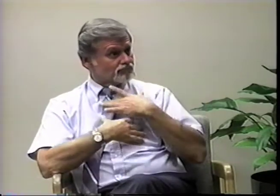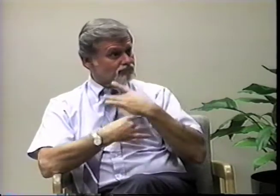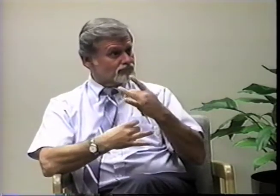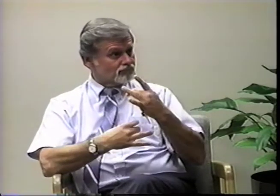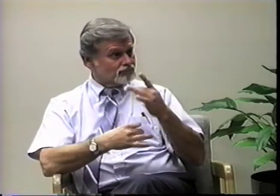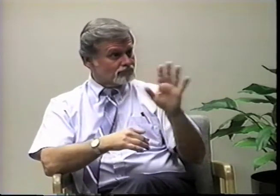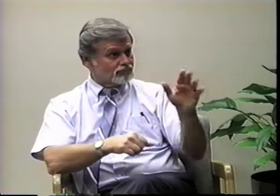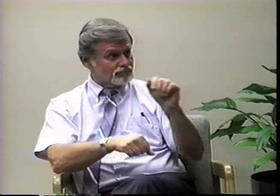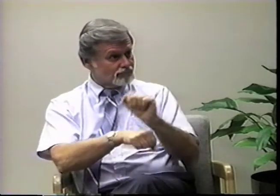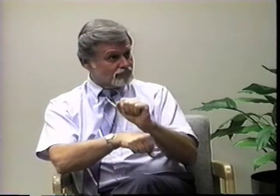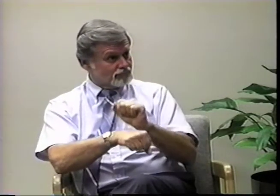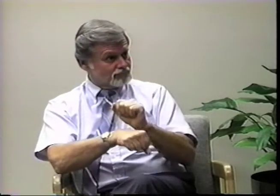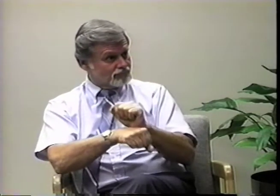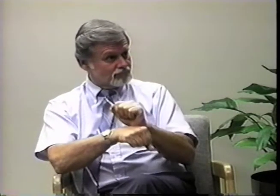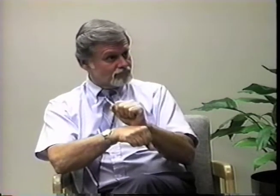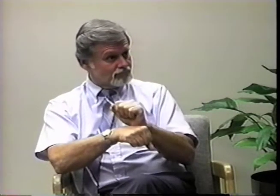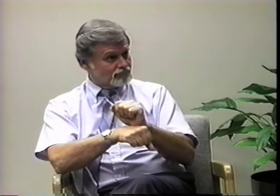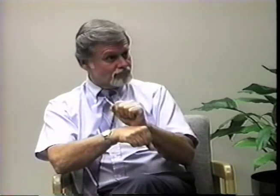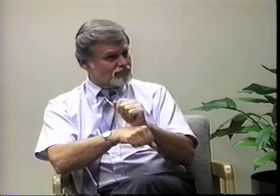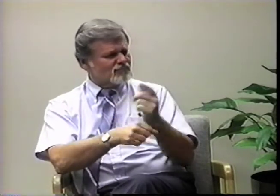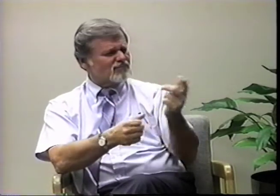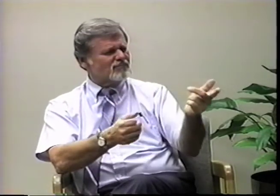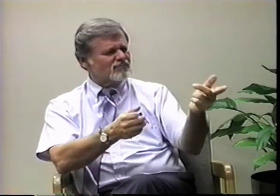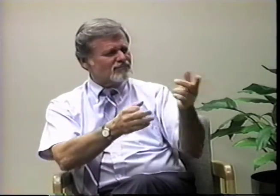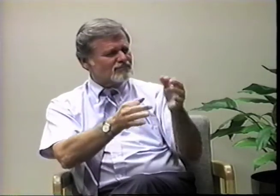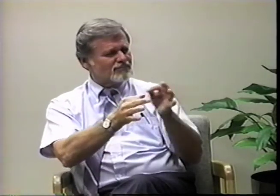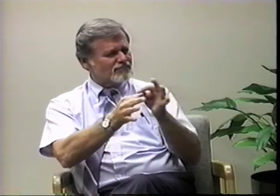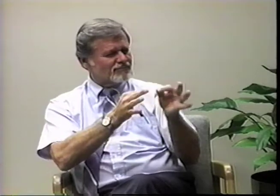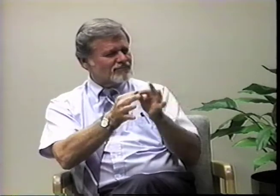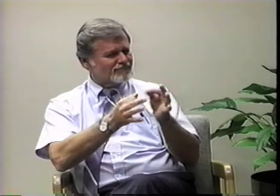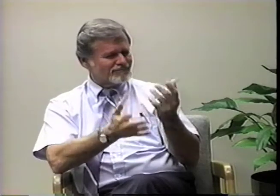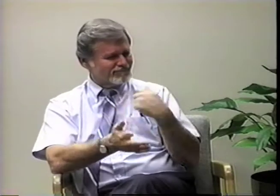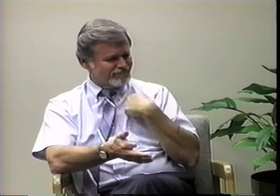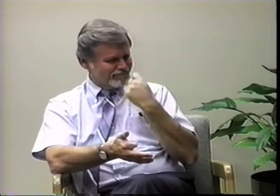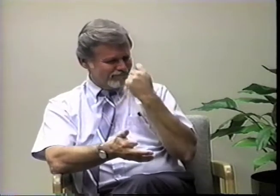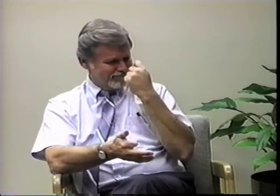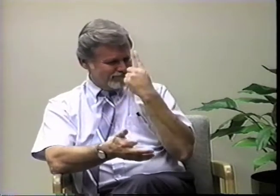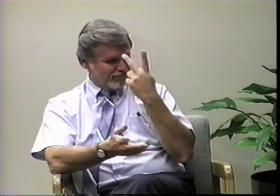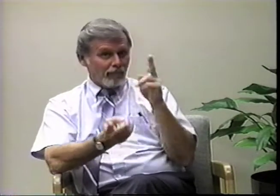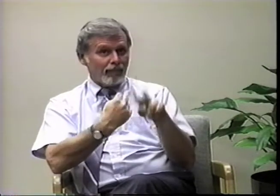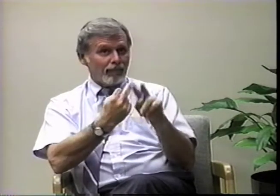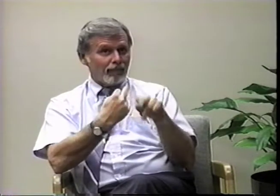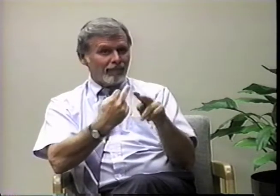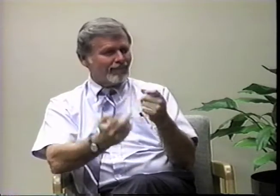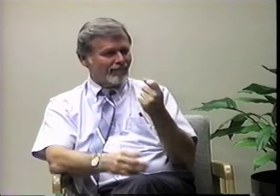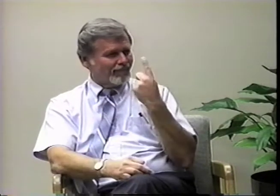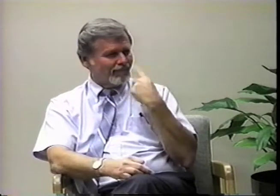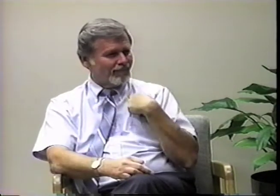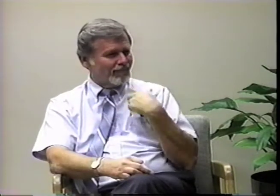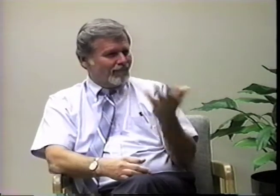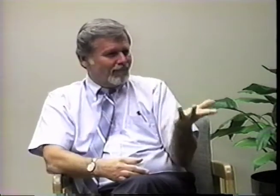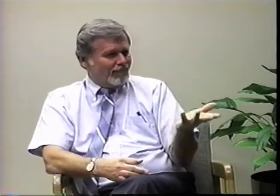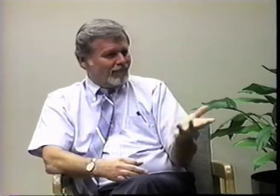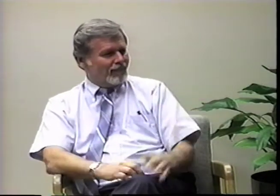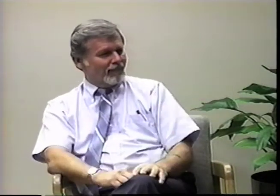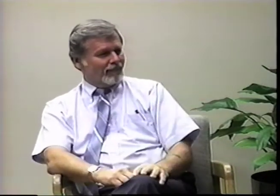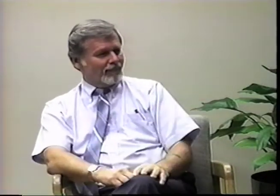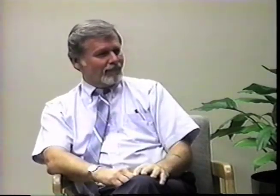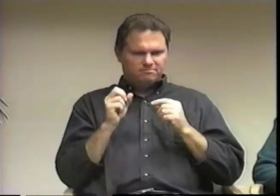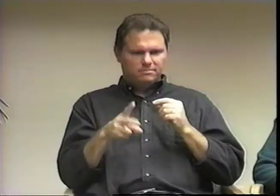Is your work interesting? I don't understand what you said about highways. Can you explain more?